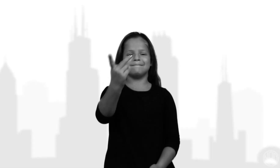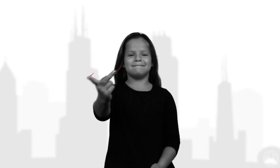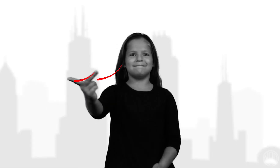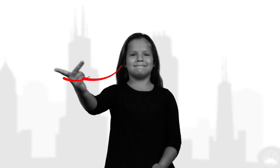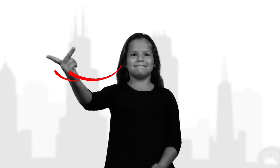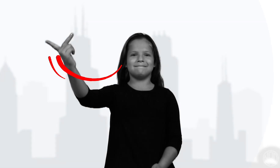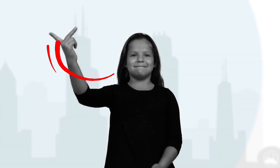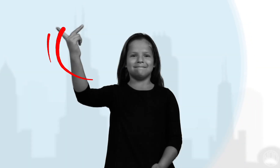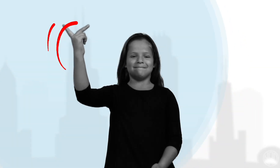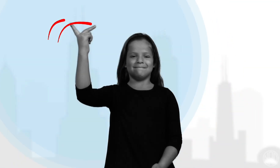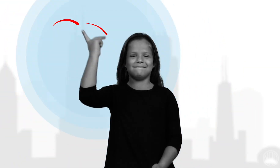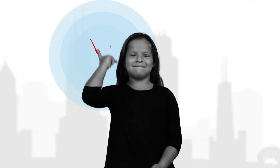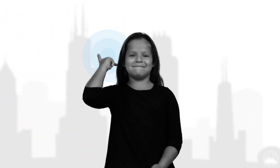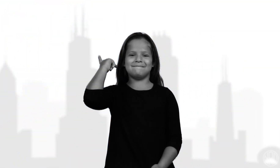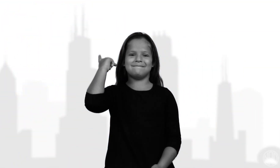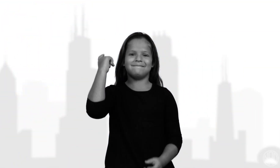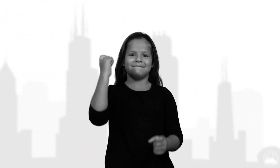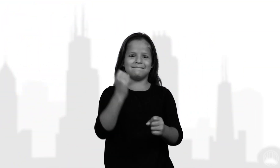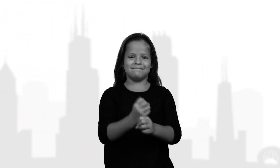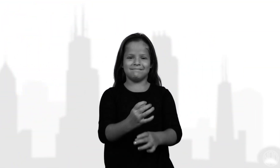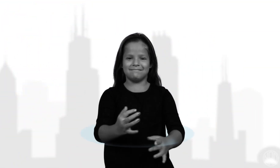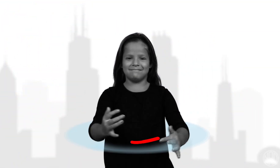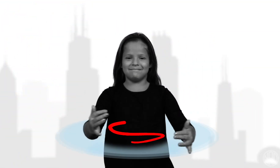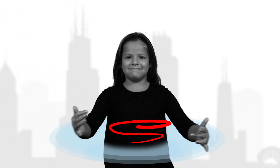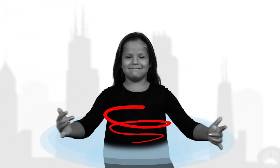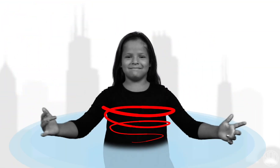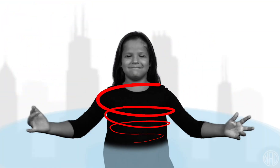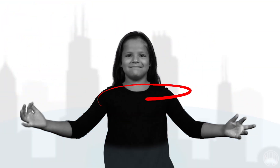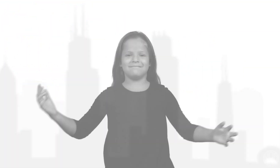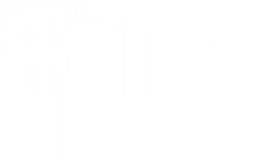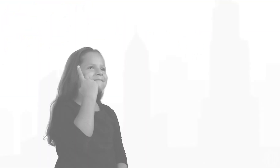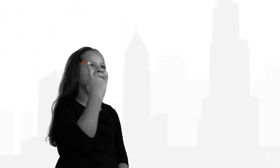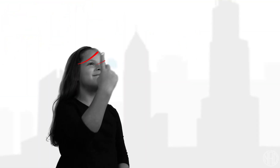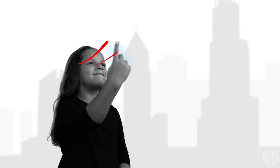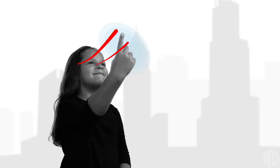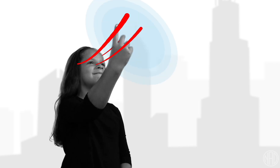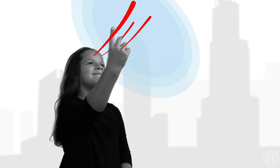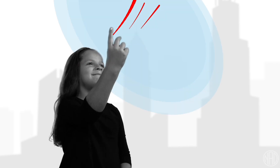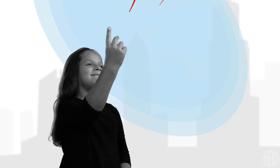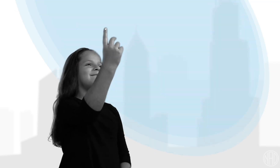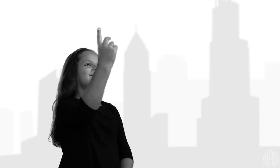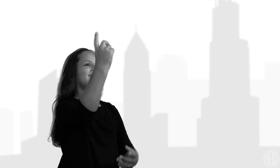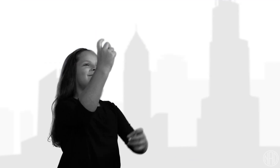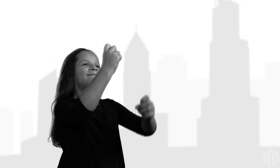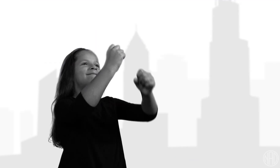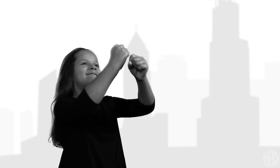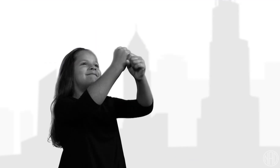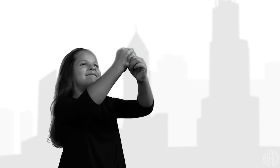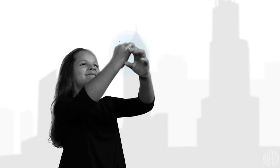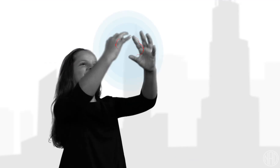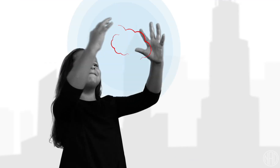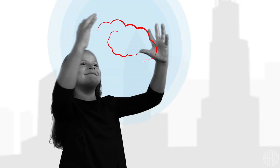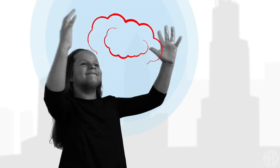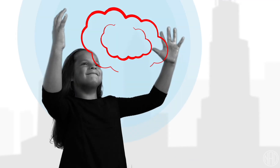REFLECT EXPAND ANTICIPATE VISION